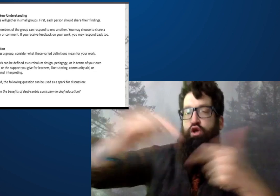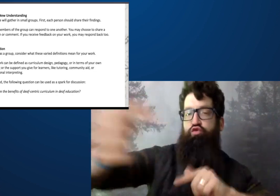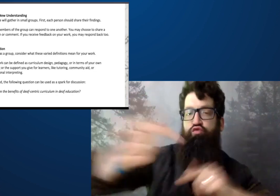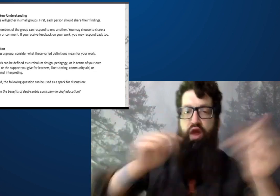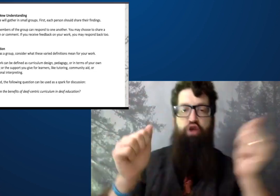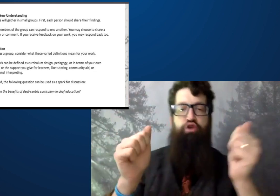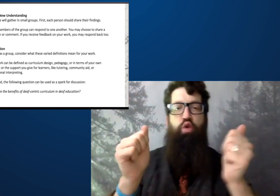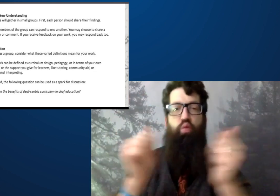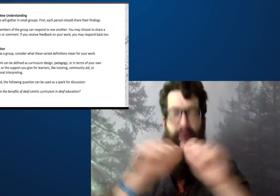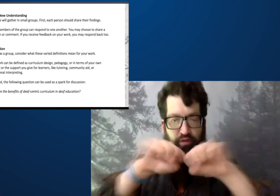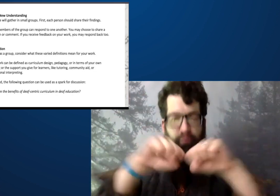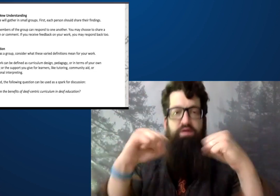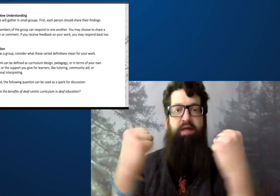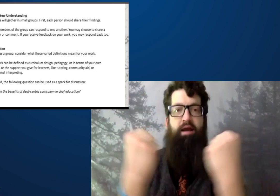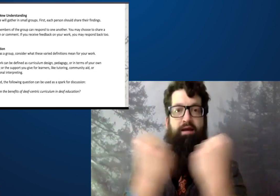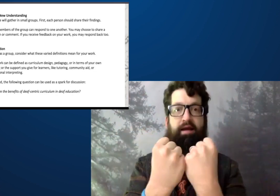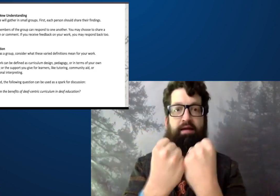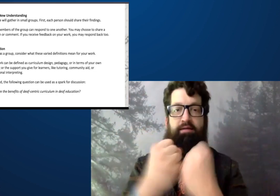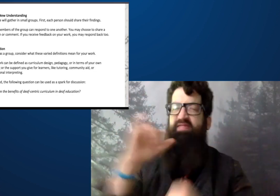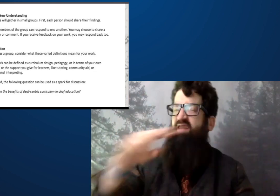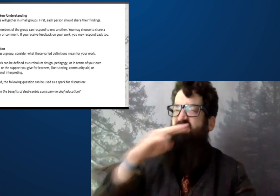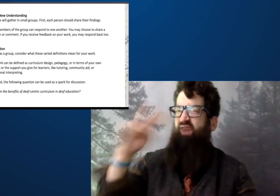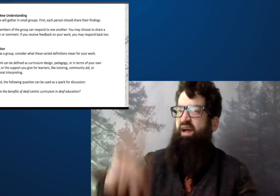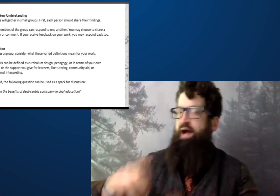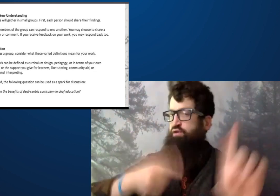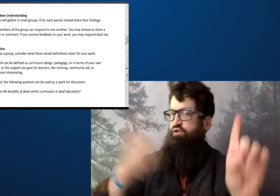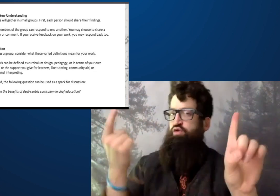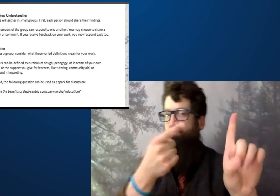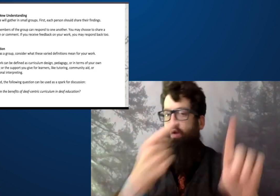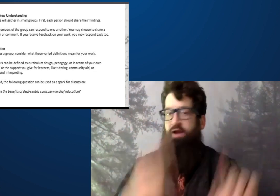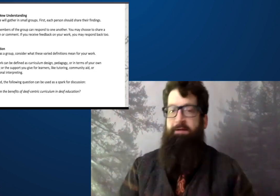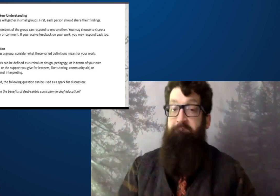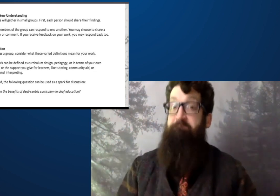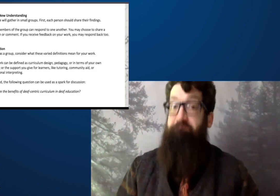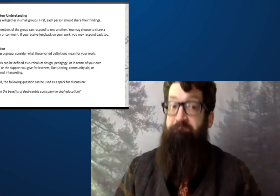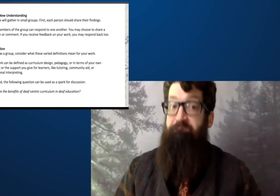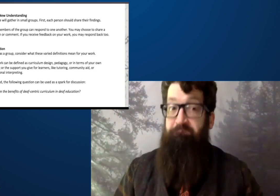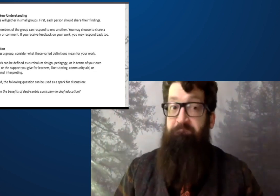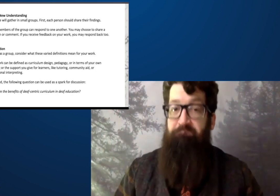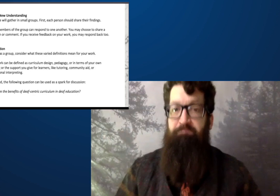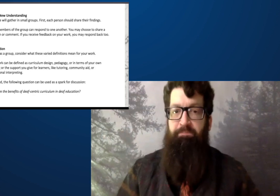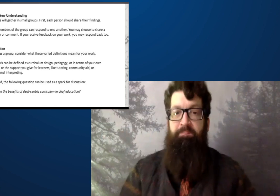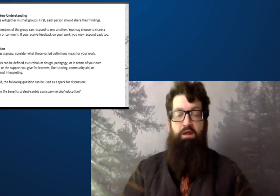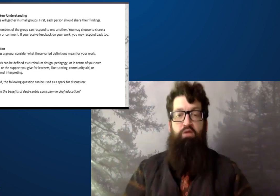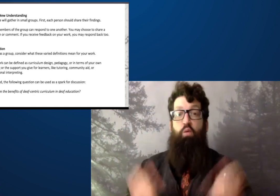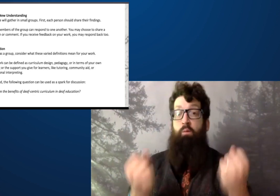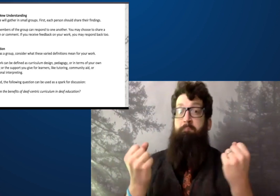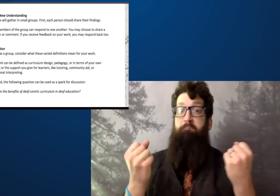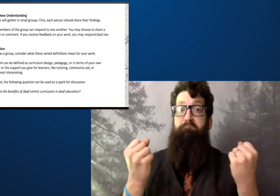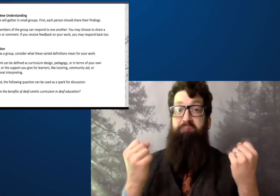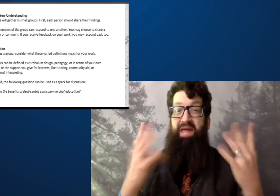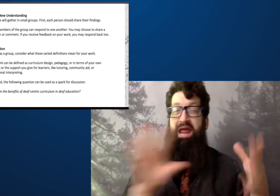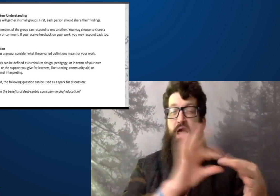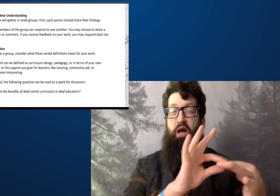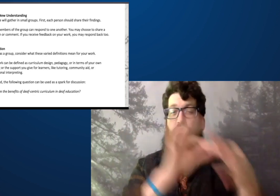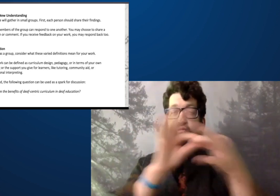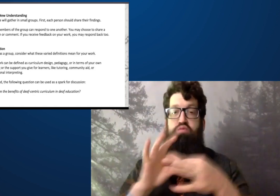There is the outcomes of interactions with society. The gotski's point is that